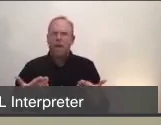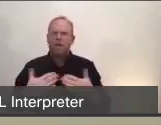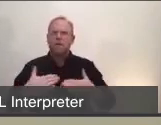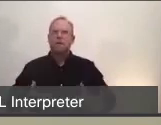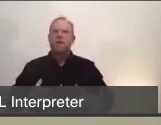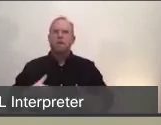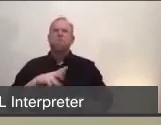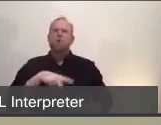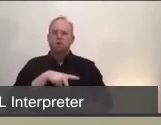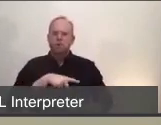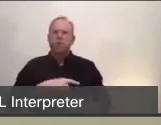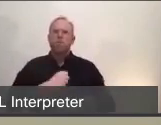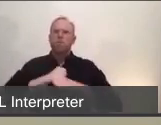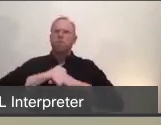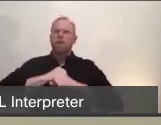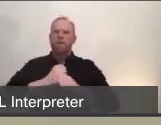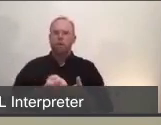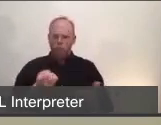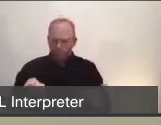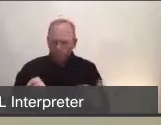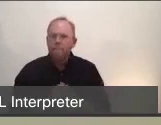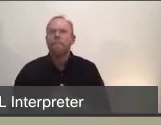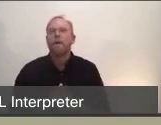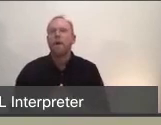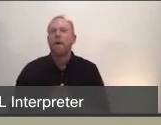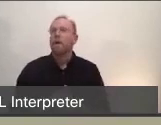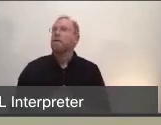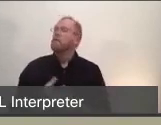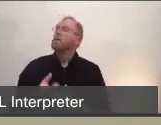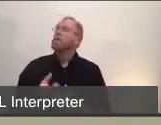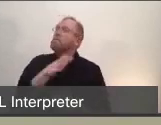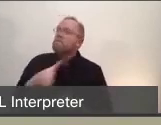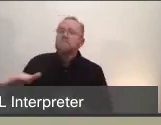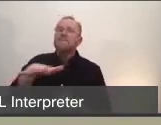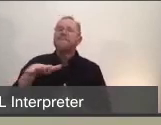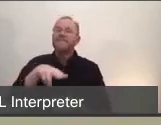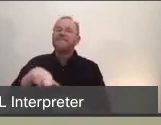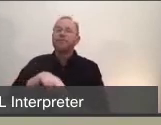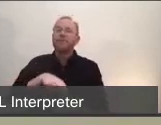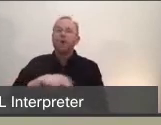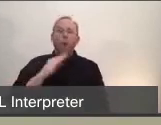We have our skilled nursing facilities, which are medical facilities, but we have our residential care facilities,